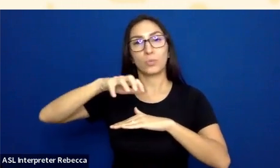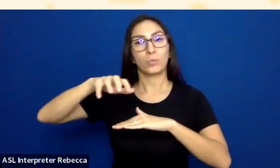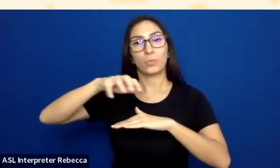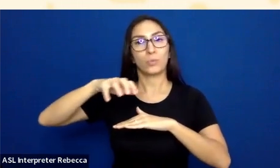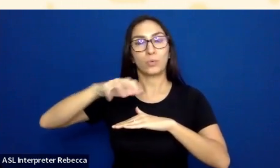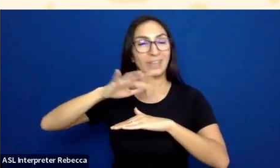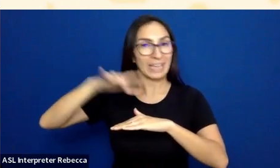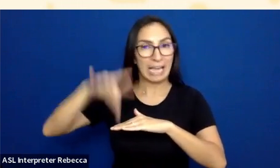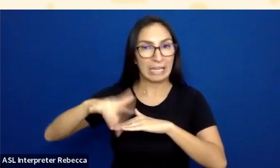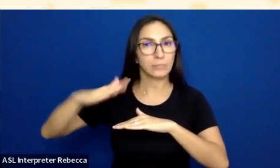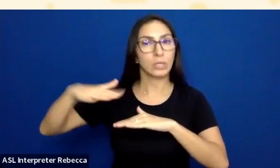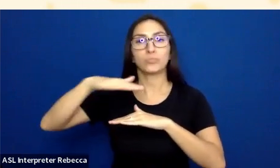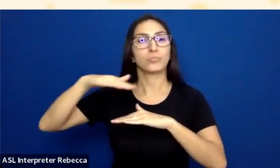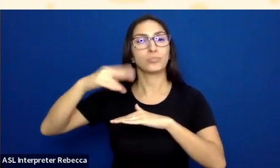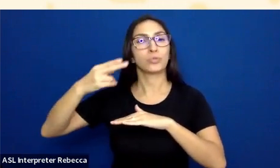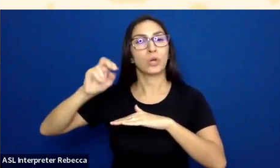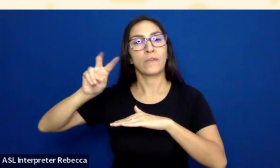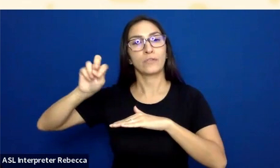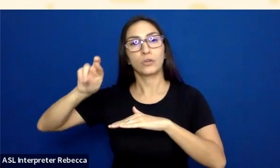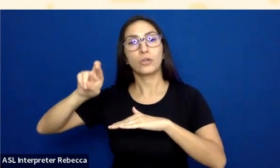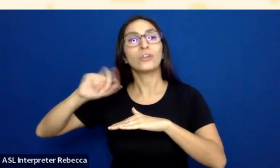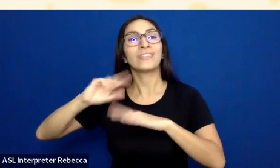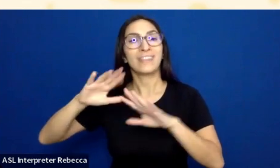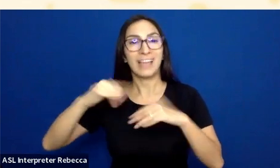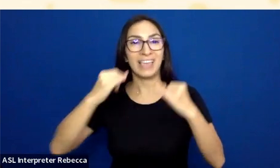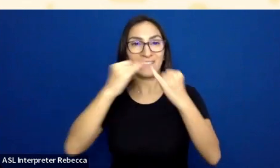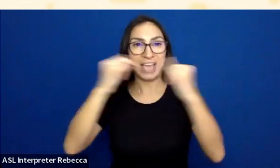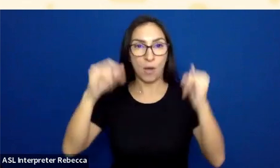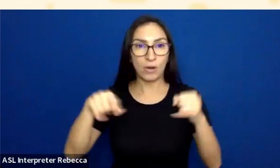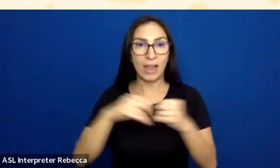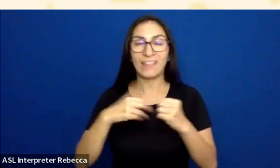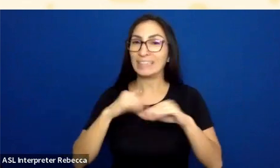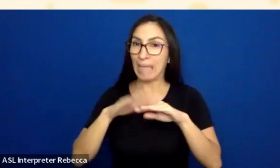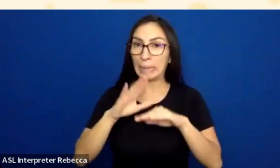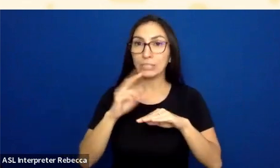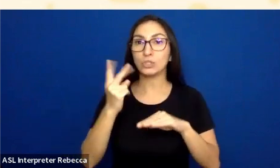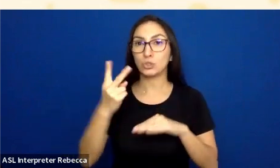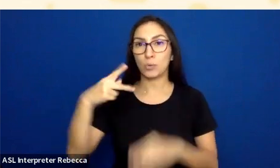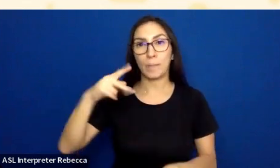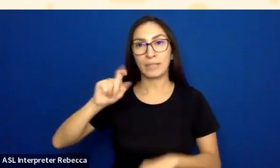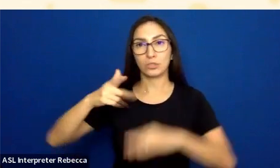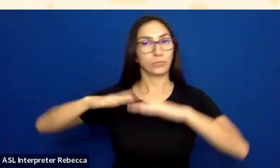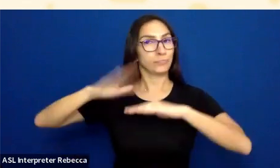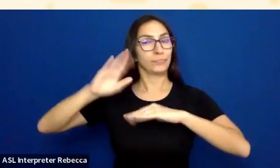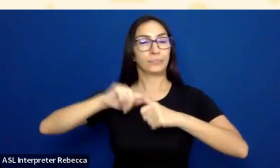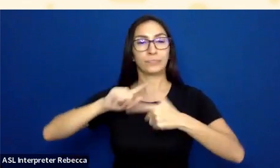I've given that an outline, and that outline is at least two pixels, and that outline has at least 3-to-1 contrast with the background,